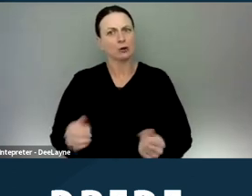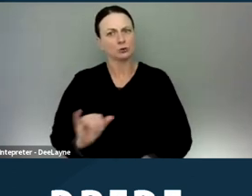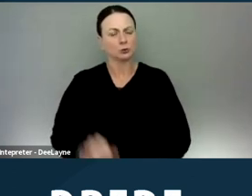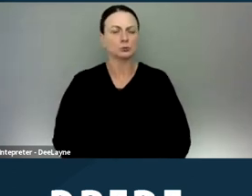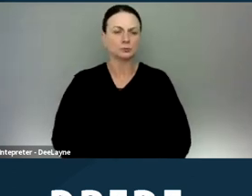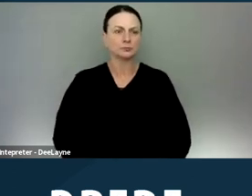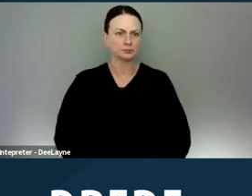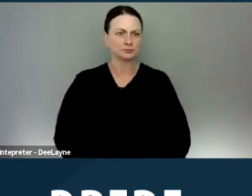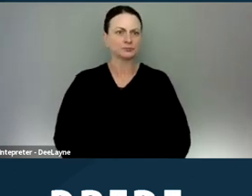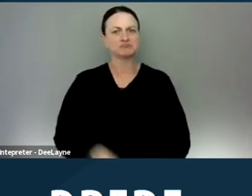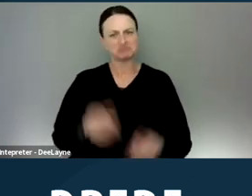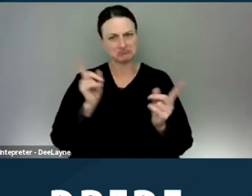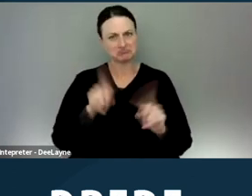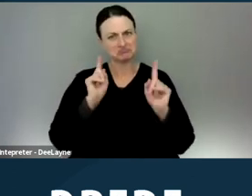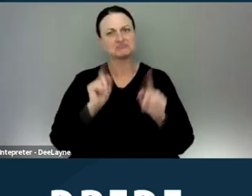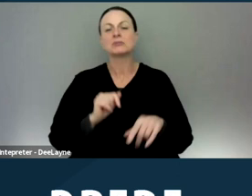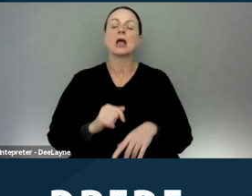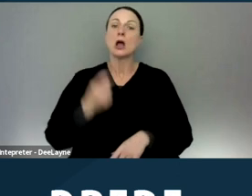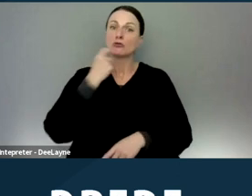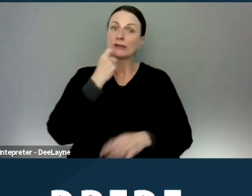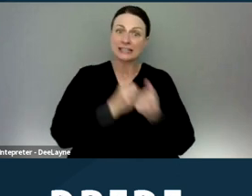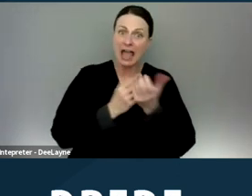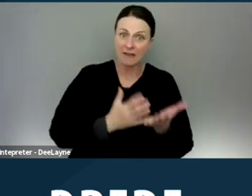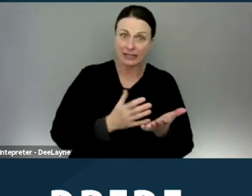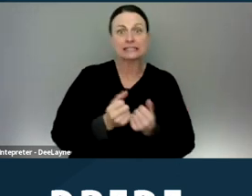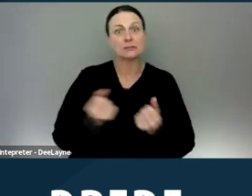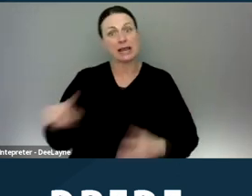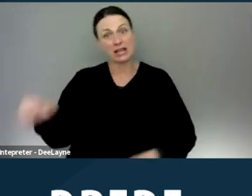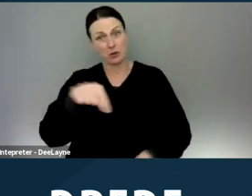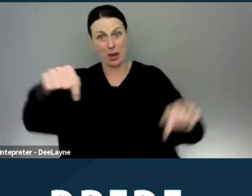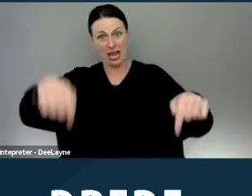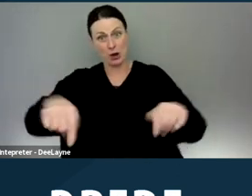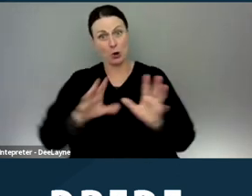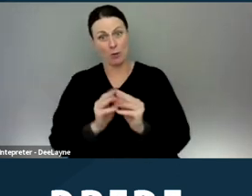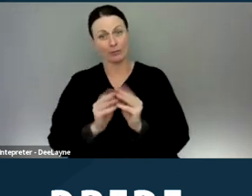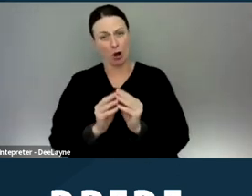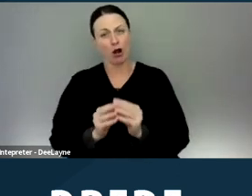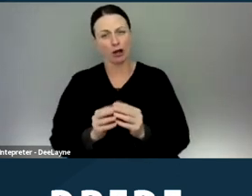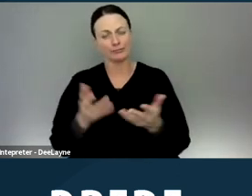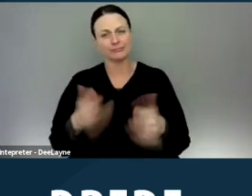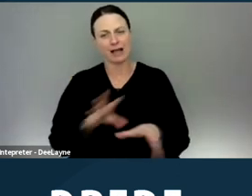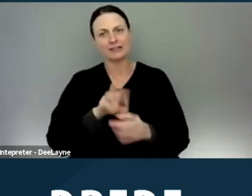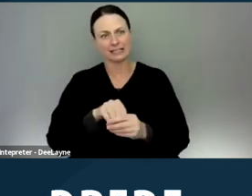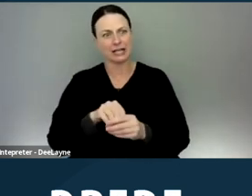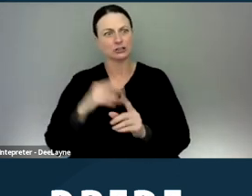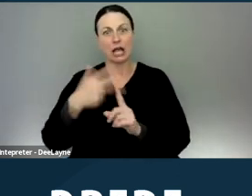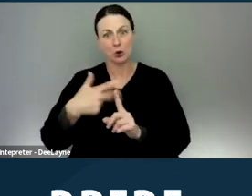In recent advocates and many of you on this webinar have engaged in quarterly meetings with CRD